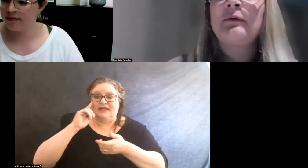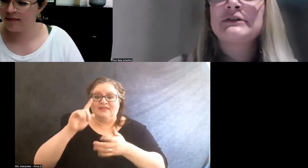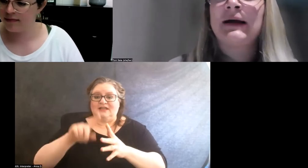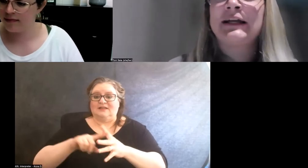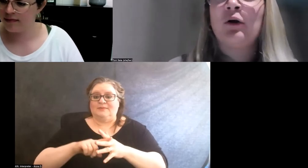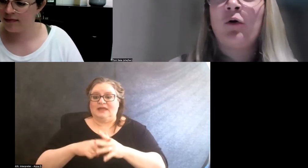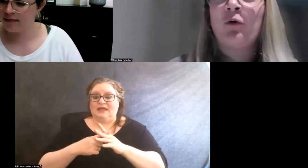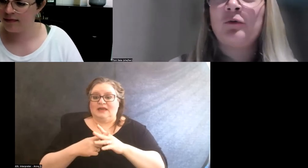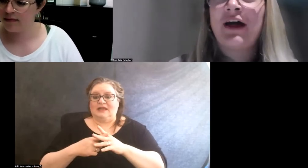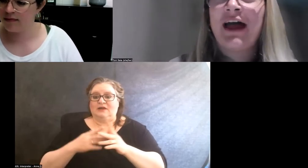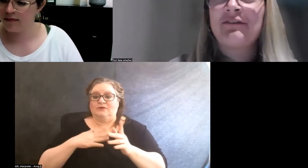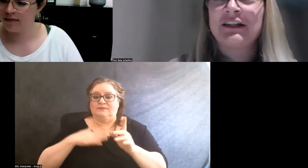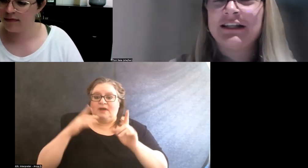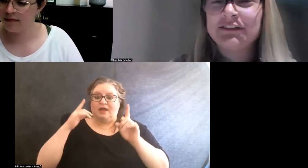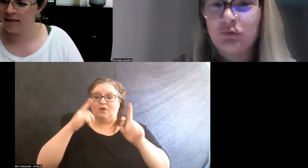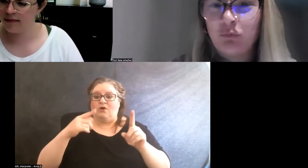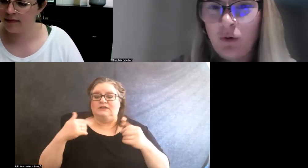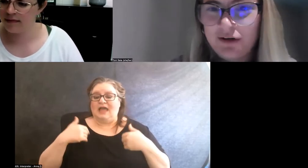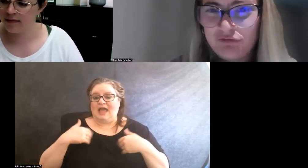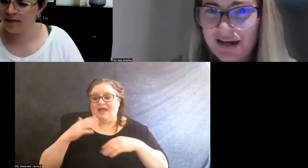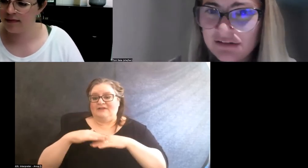it was my goal to have at least one event